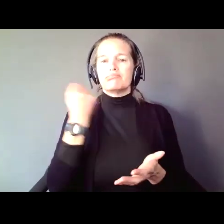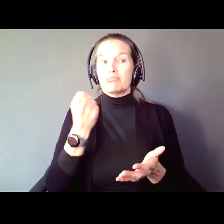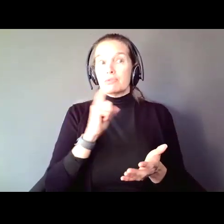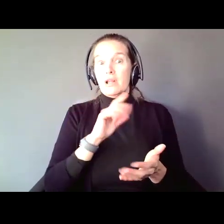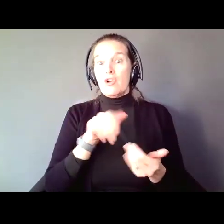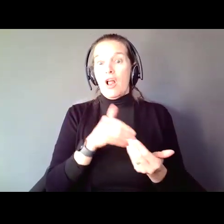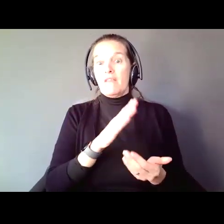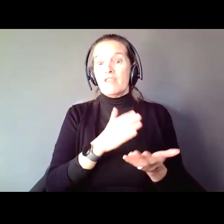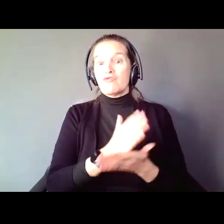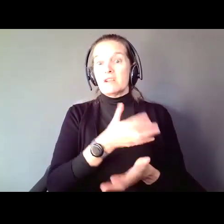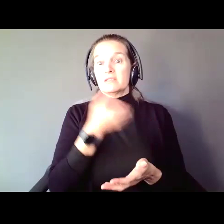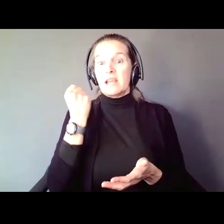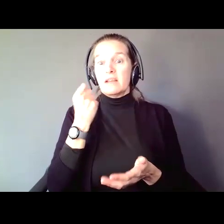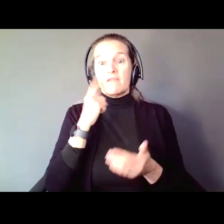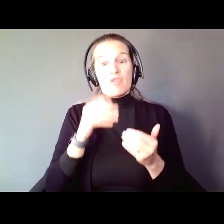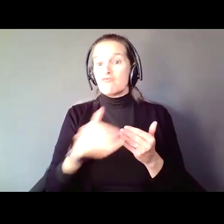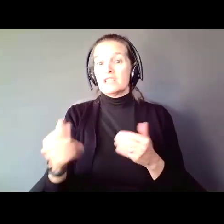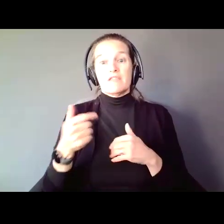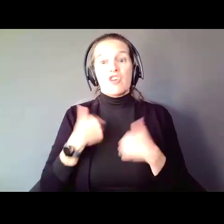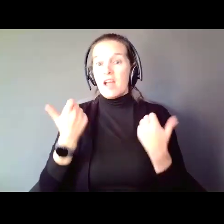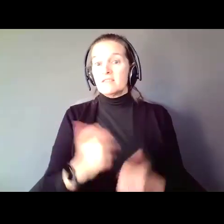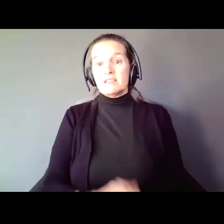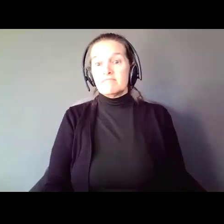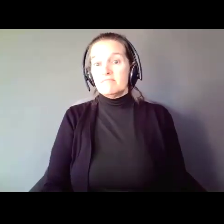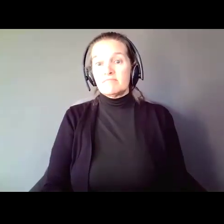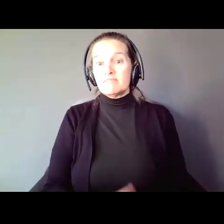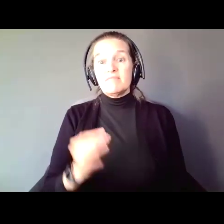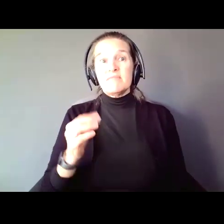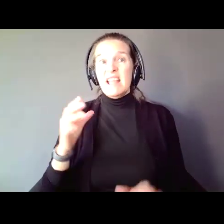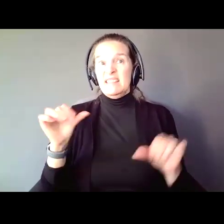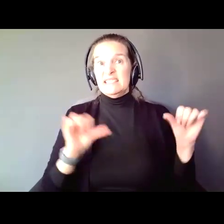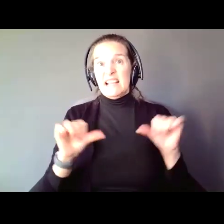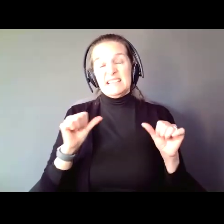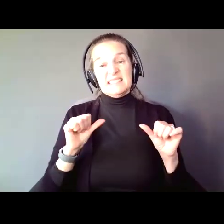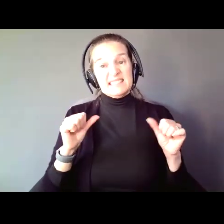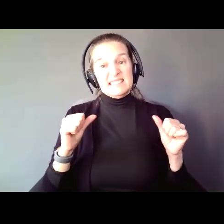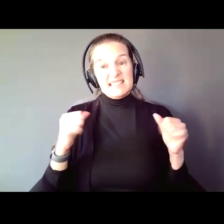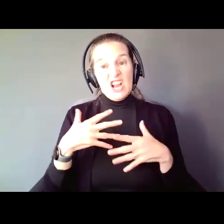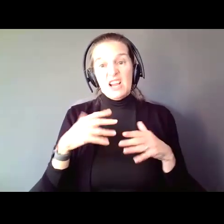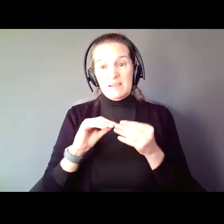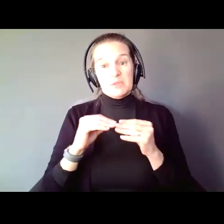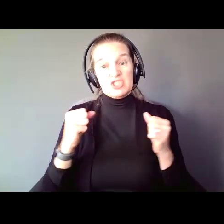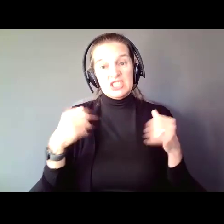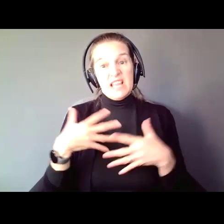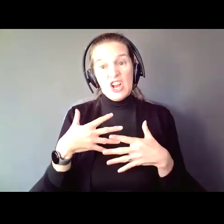the rest of their lives, and the science is scary. We know that people under guardianship,